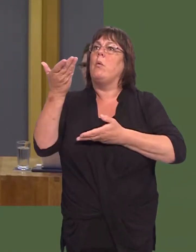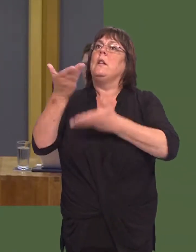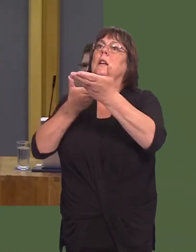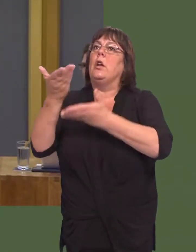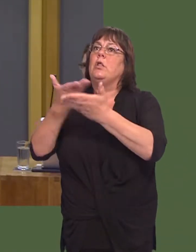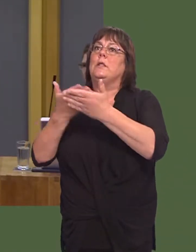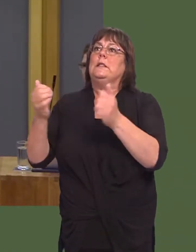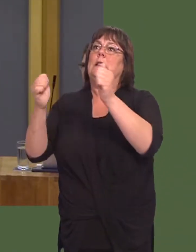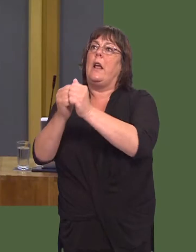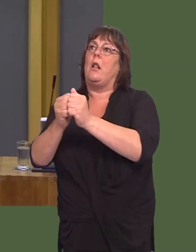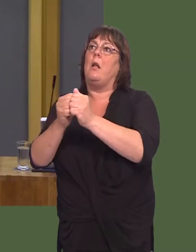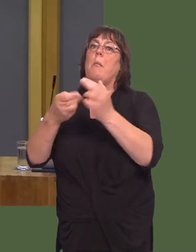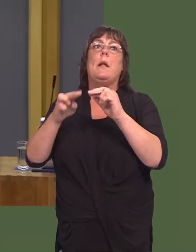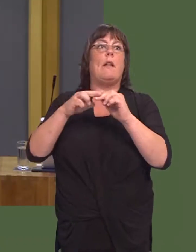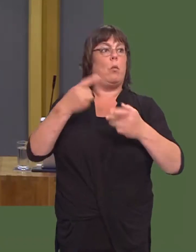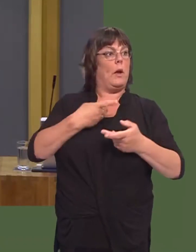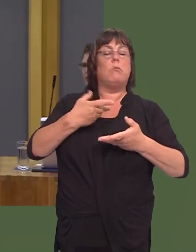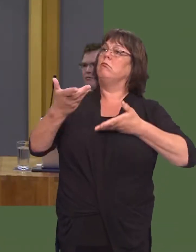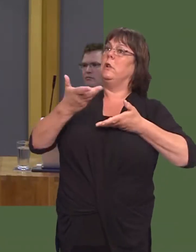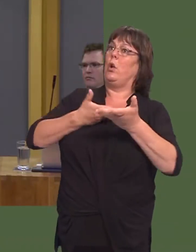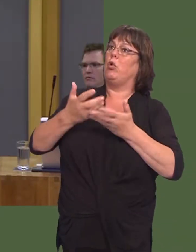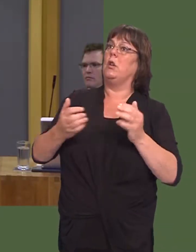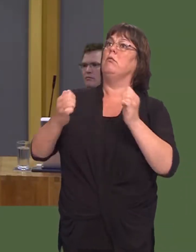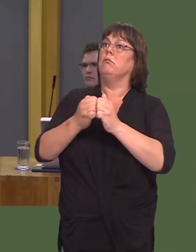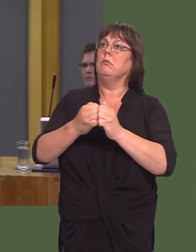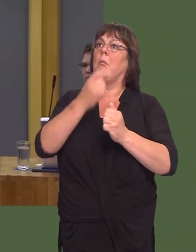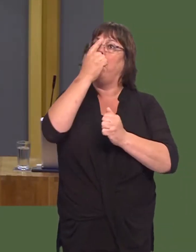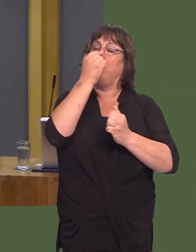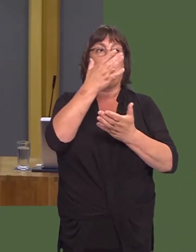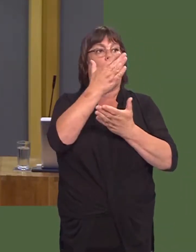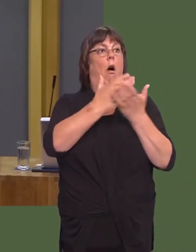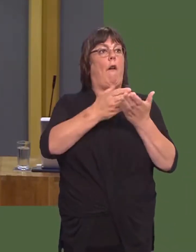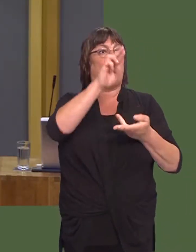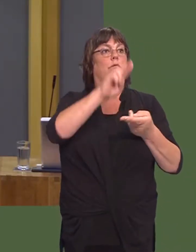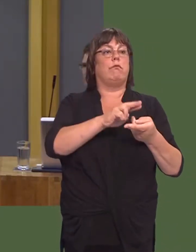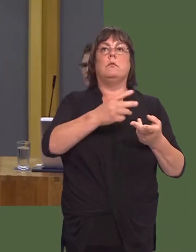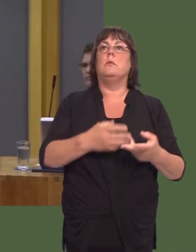So, what is the First Ministerís assessment of what would happen to Wales, and Welsh trade